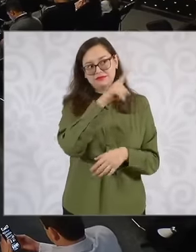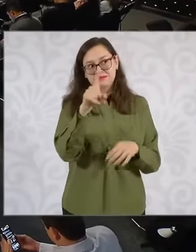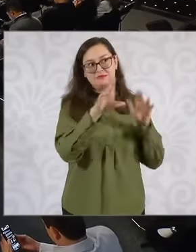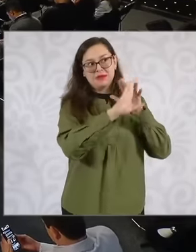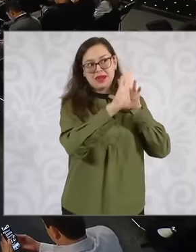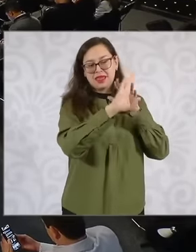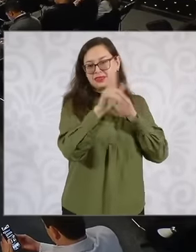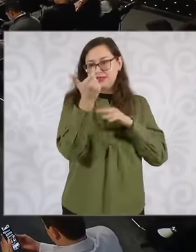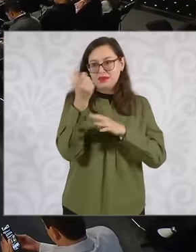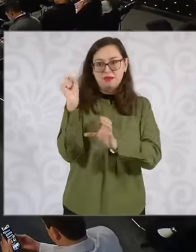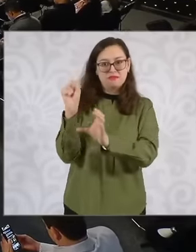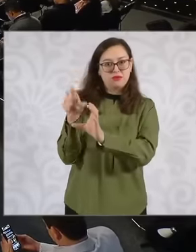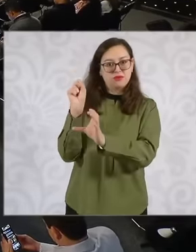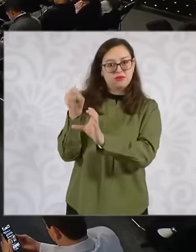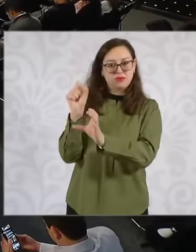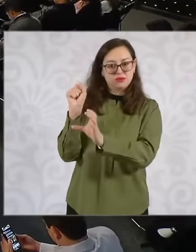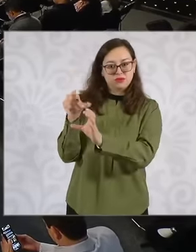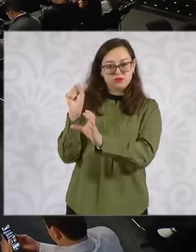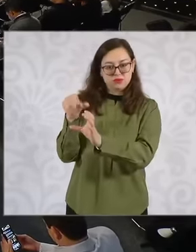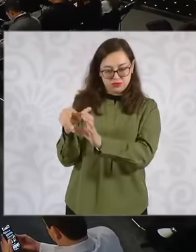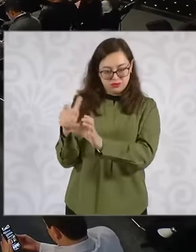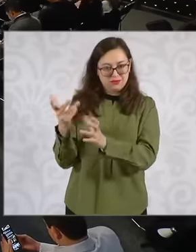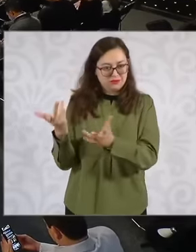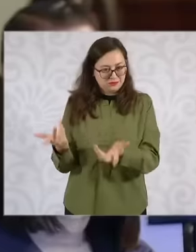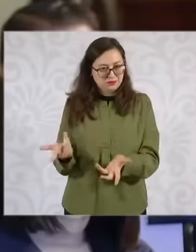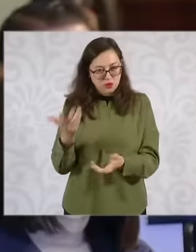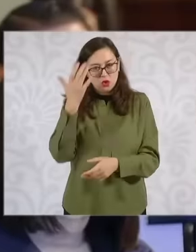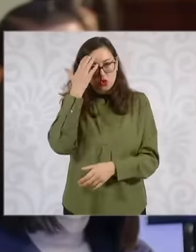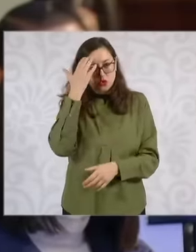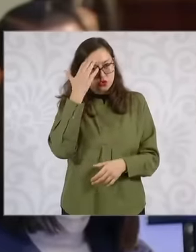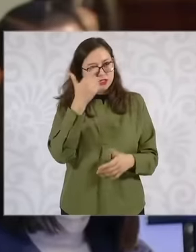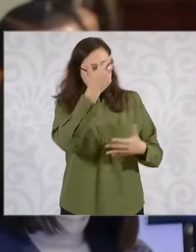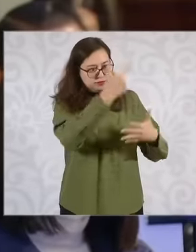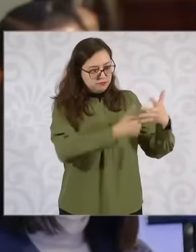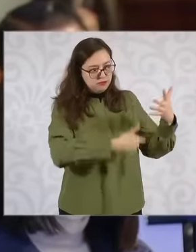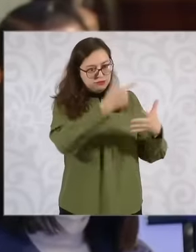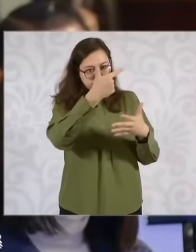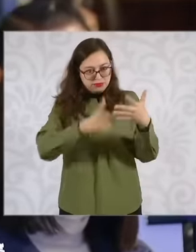This guy even asks a lot how we can save Eh well finance for